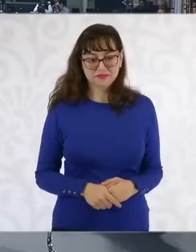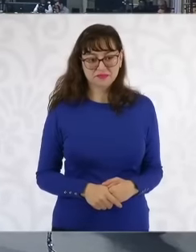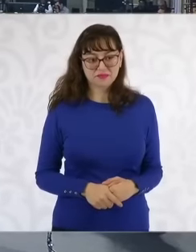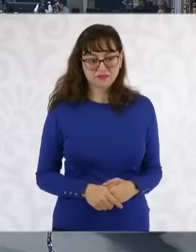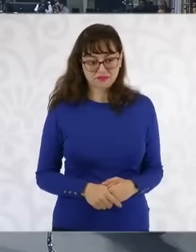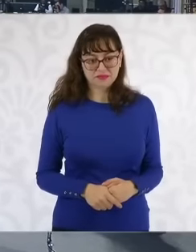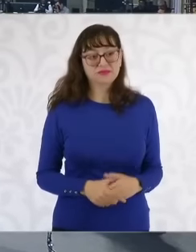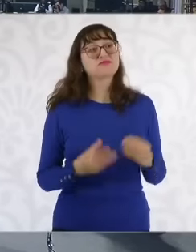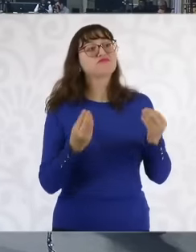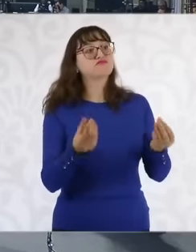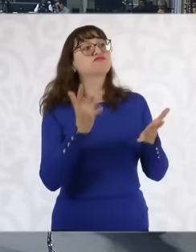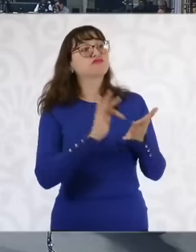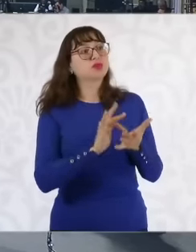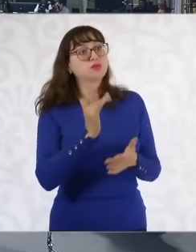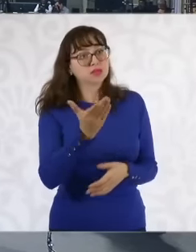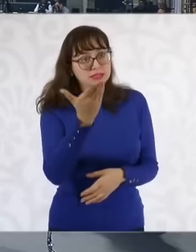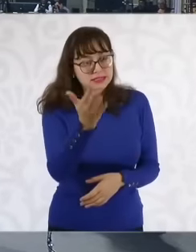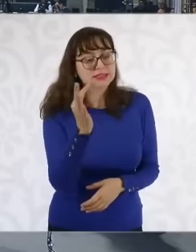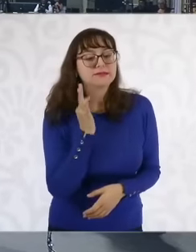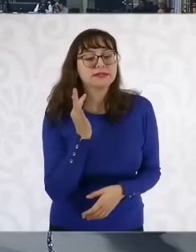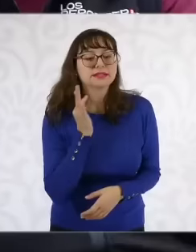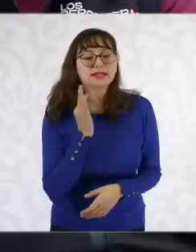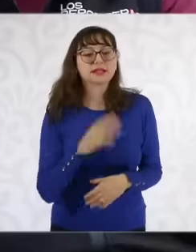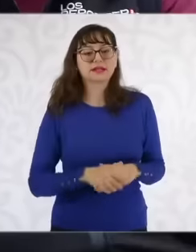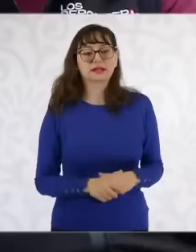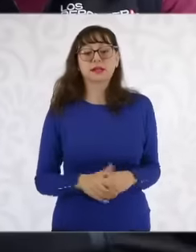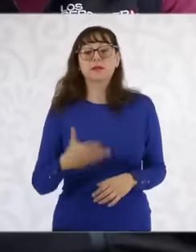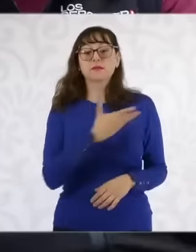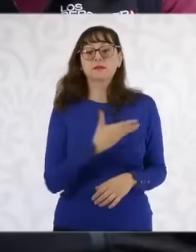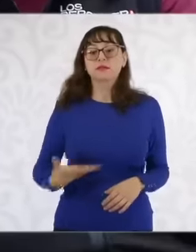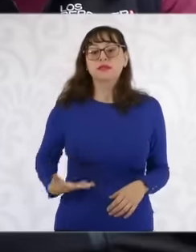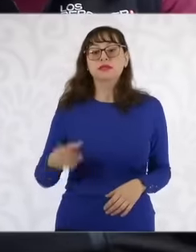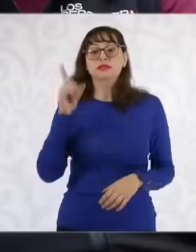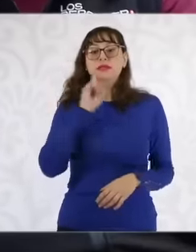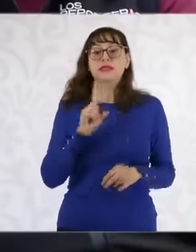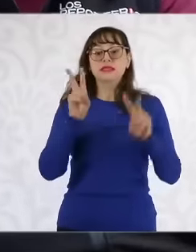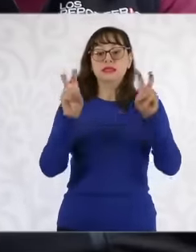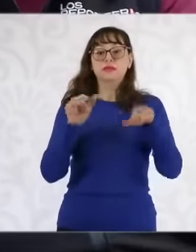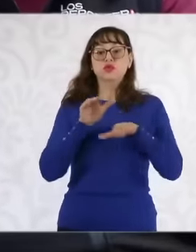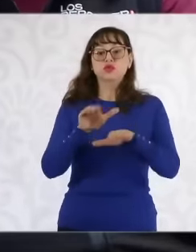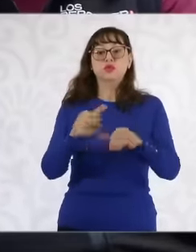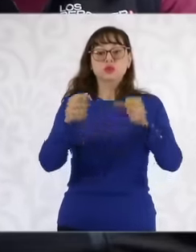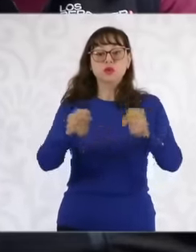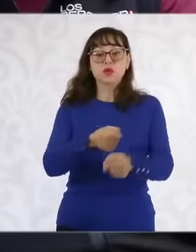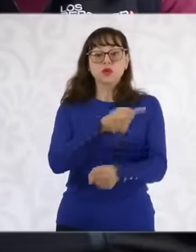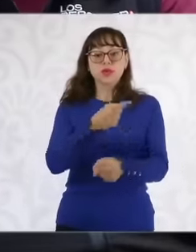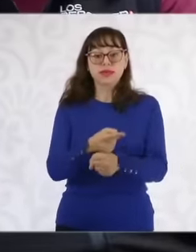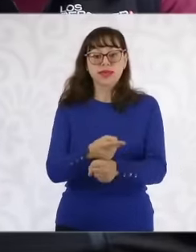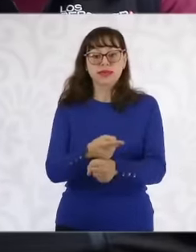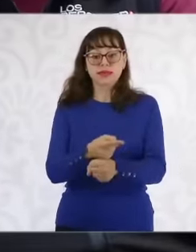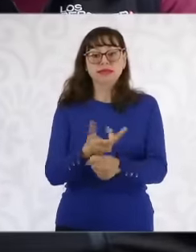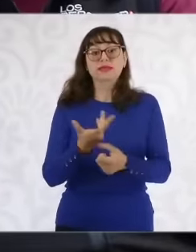very much, prosecutor, president, also regarding this issue of security and a little bit